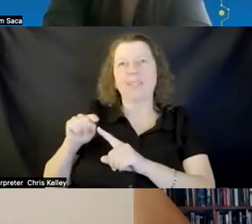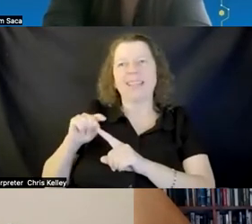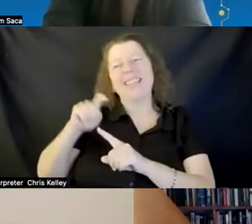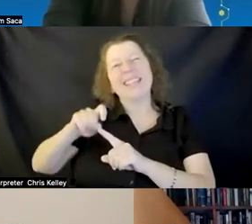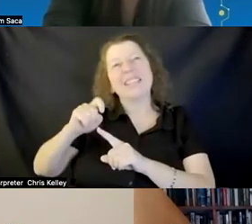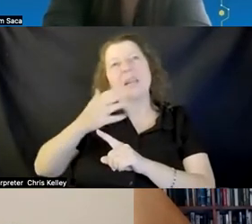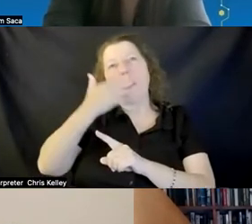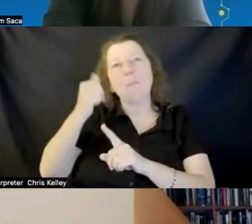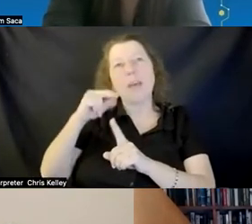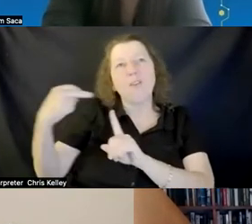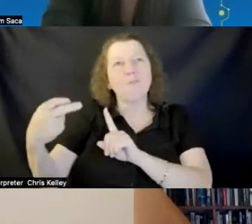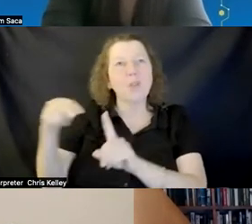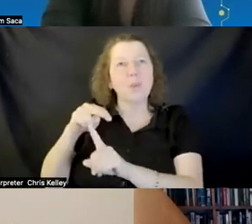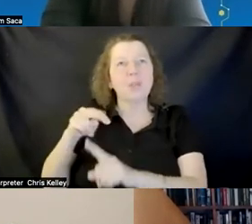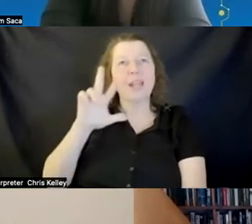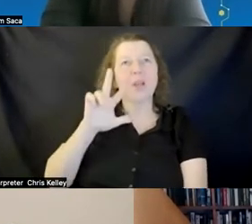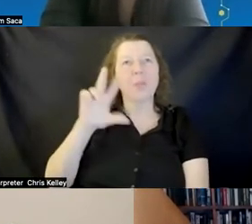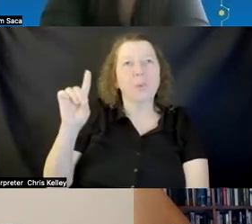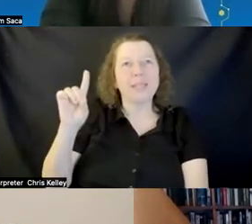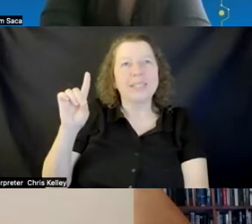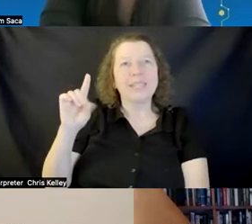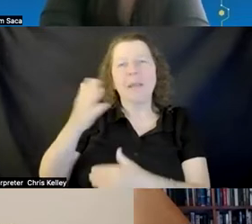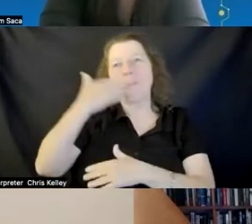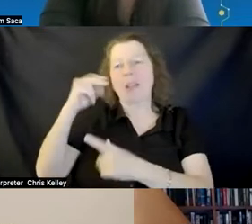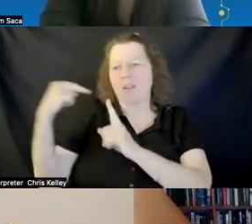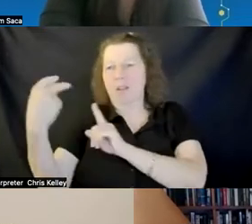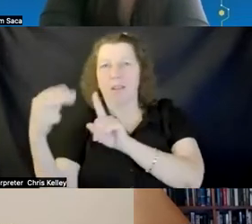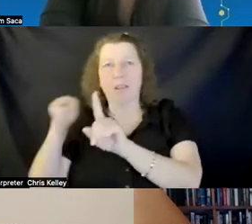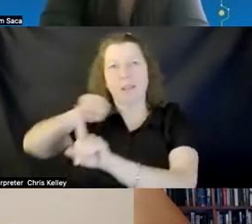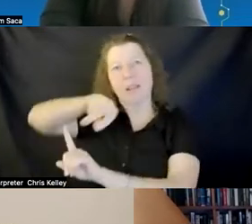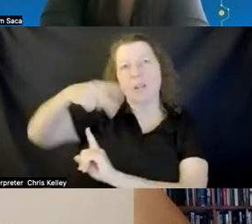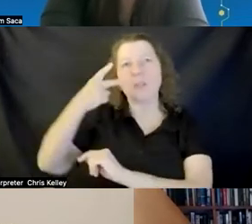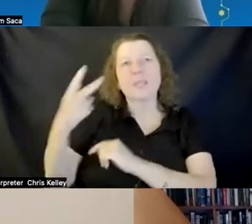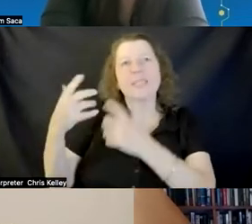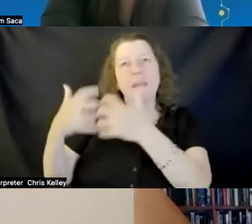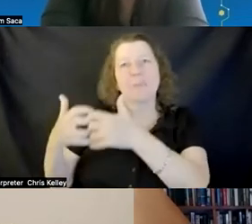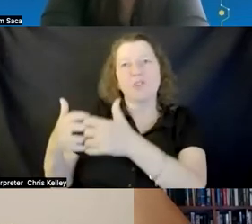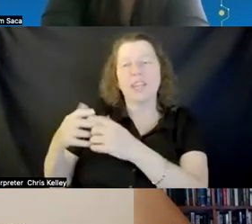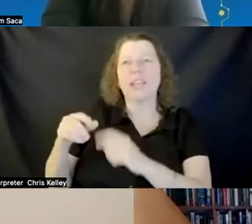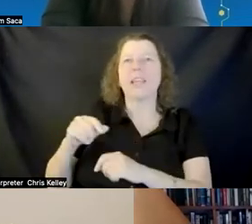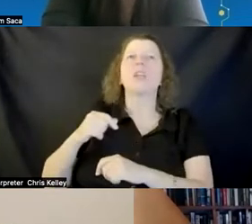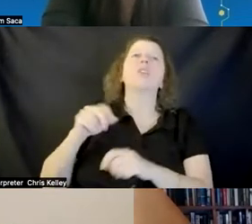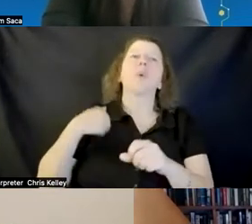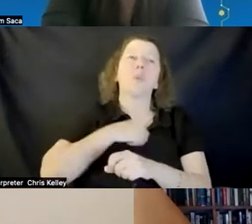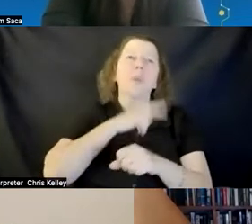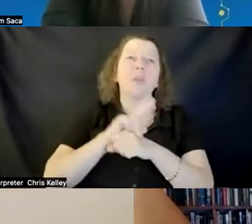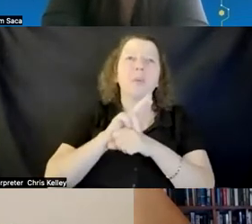like 3d image views of machineries and we we used the universal design for learning approach where